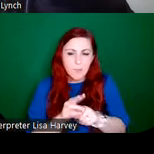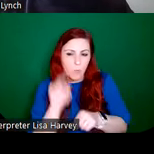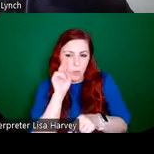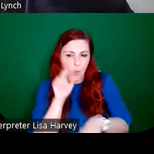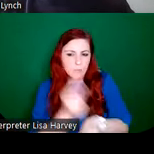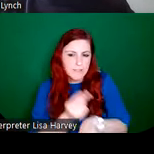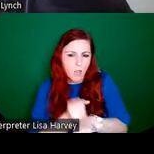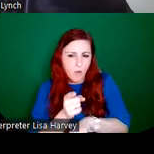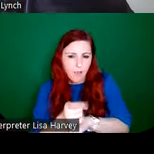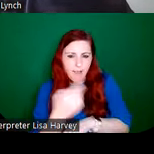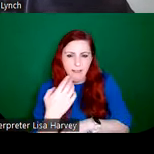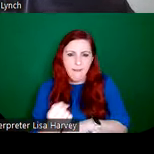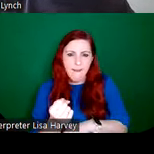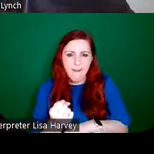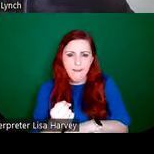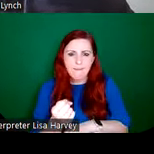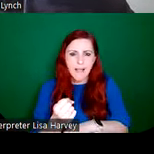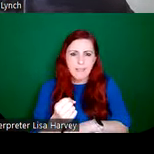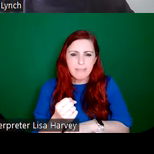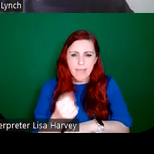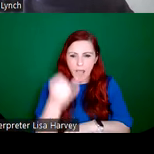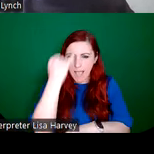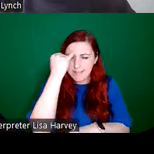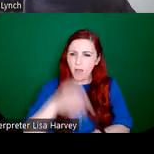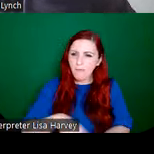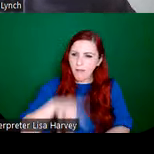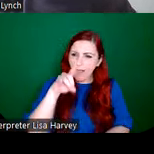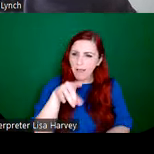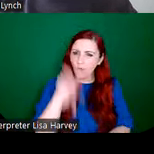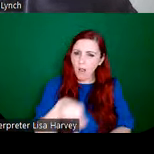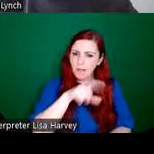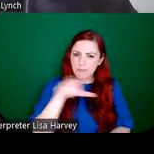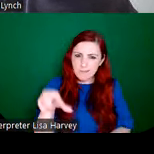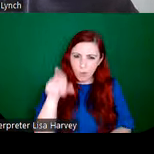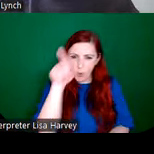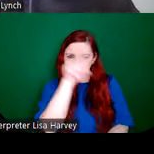kind of high cross motif that frames each of the three saints as well. In the